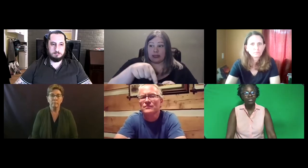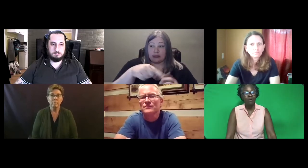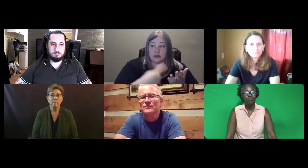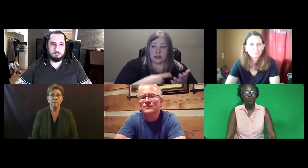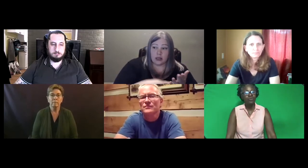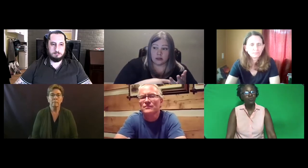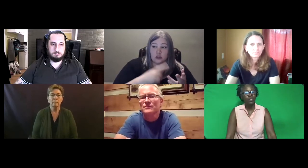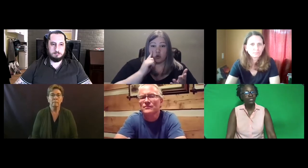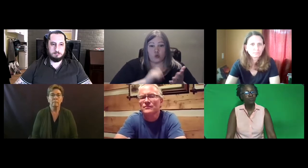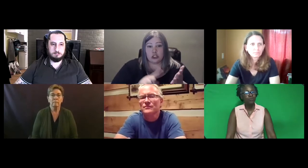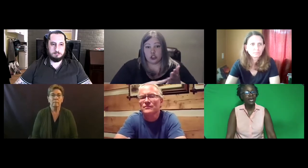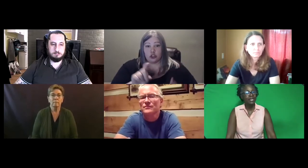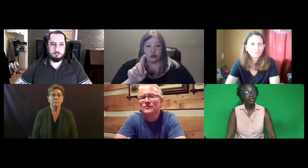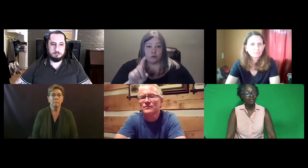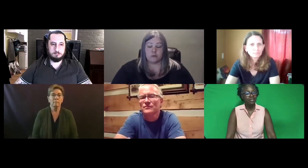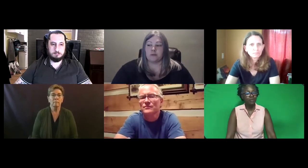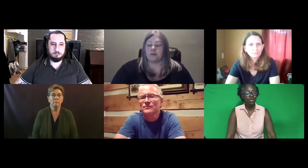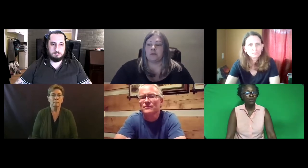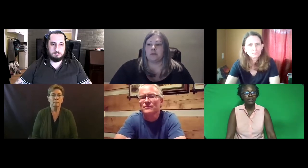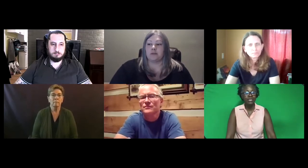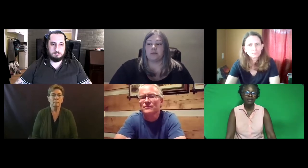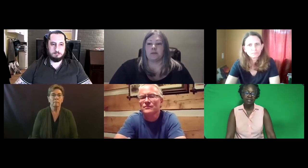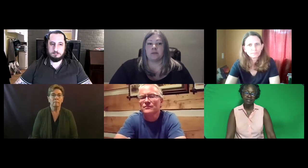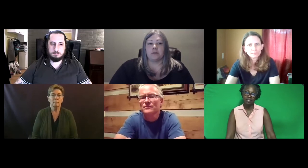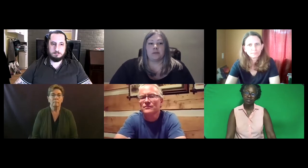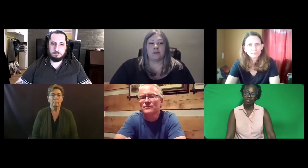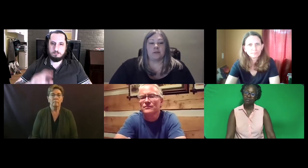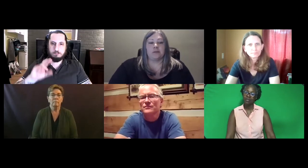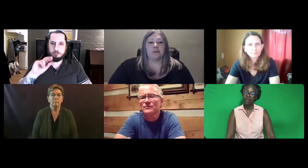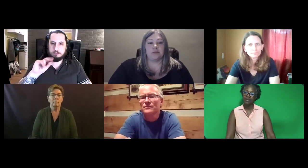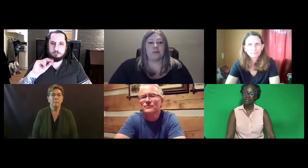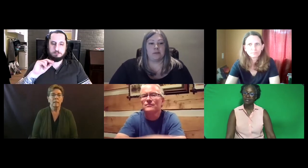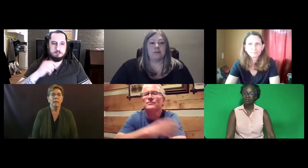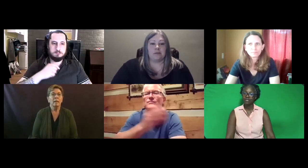So I'm wondering will interpreting ethics be included in this discussion on the assessments